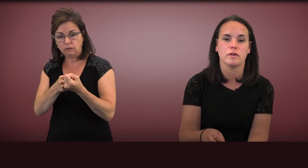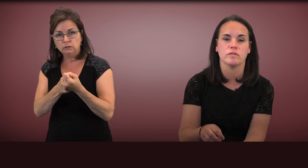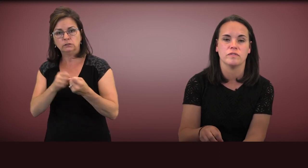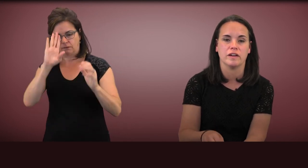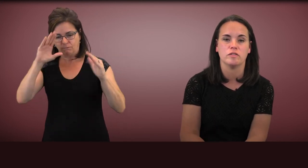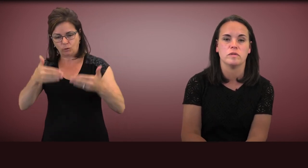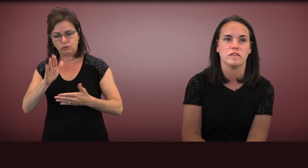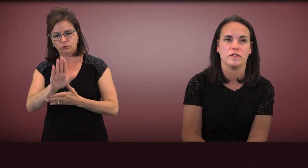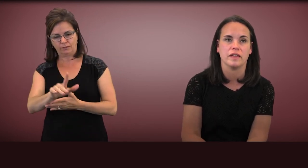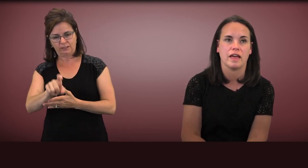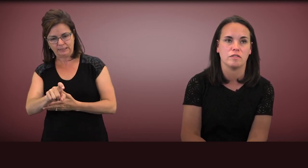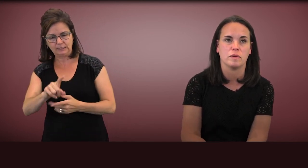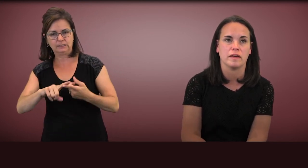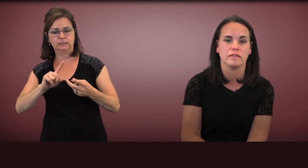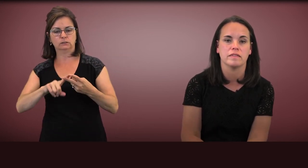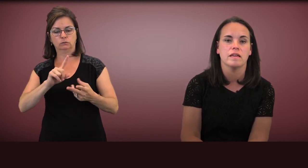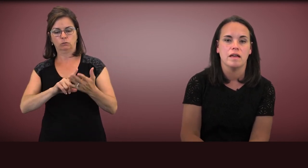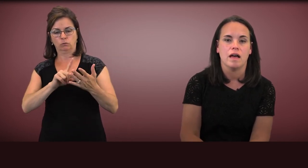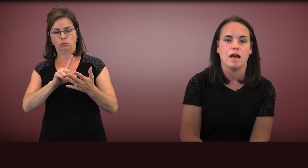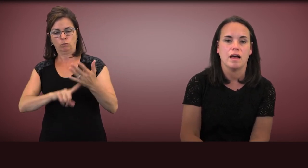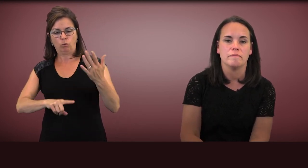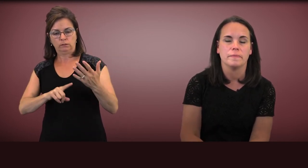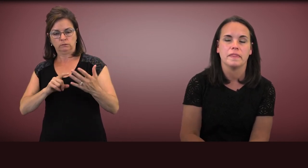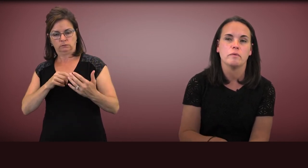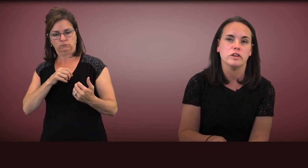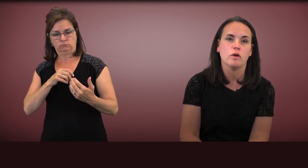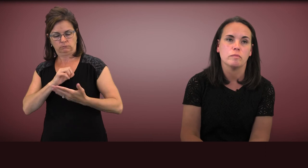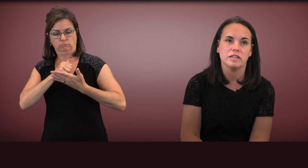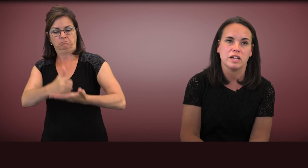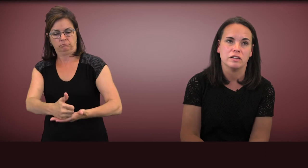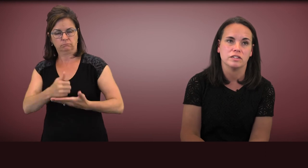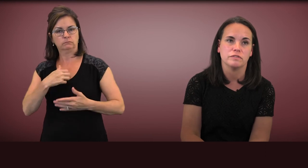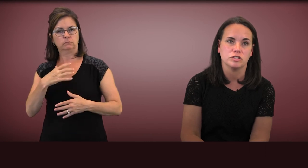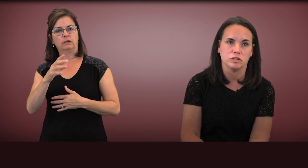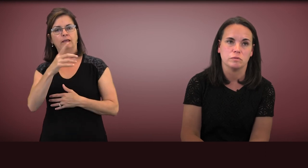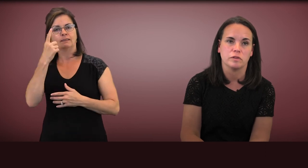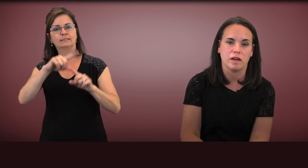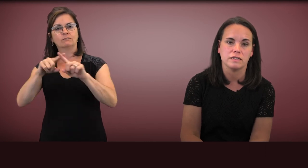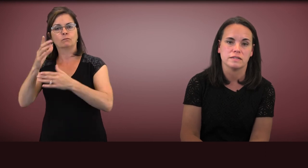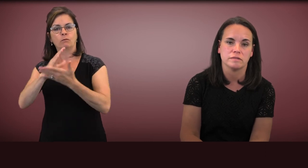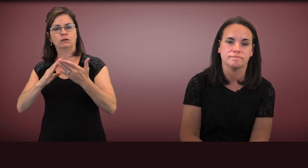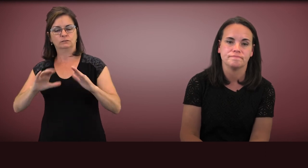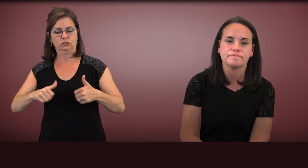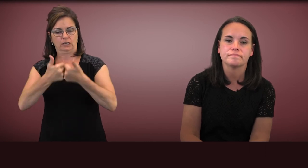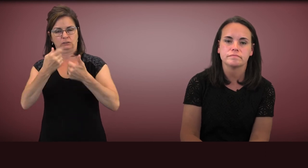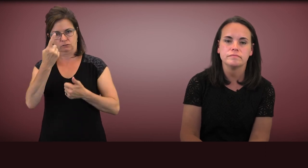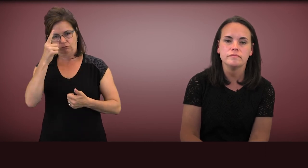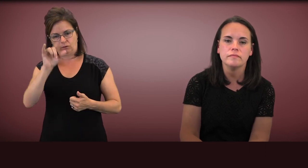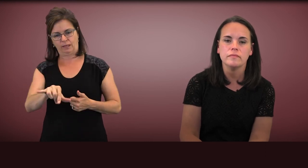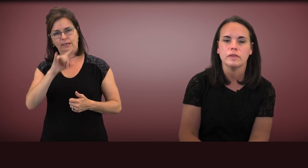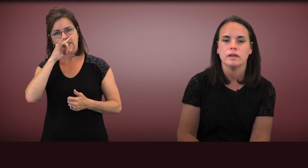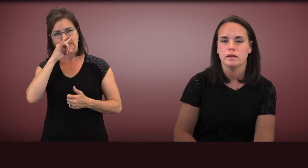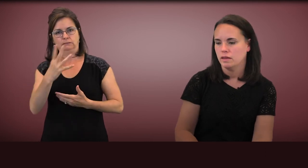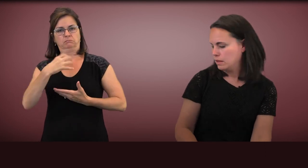those very specific aspects that we know can be challenging for children with autism.